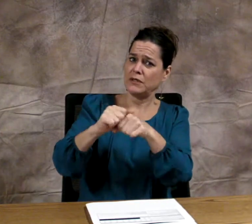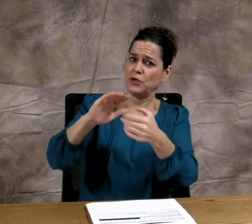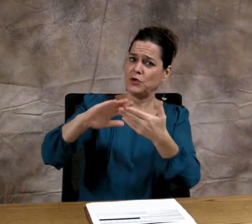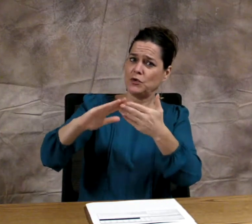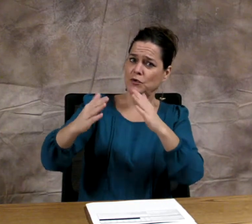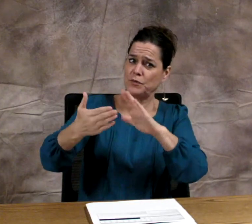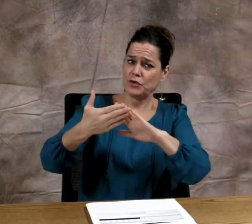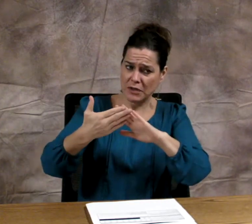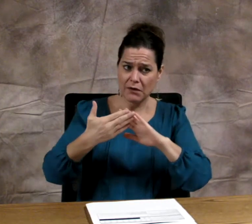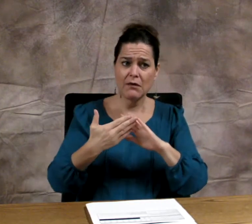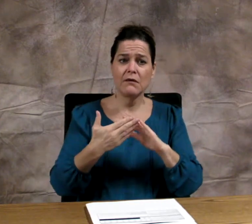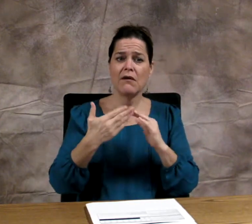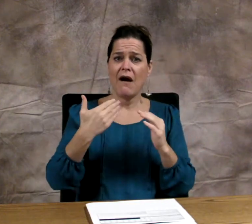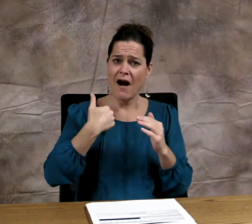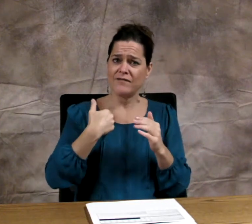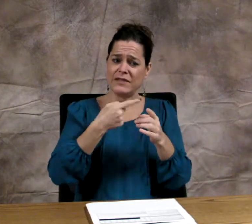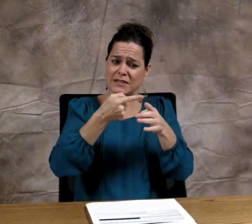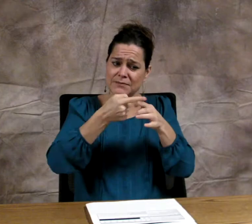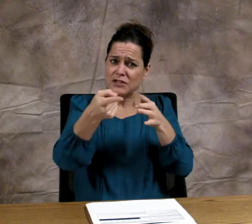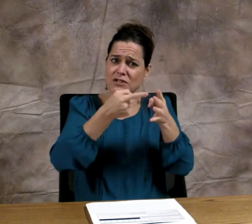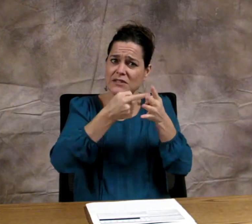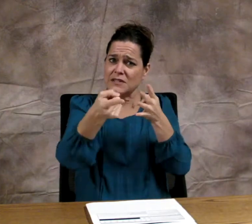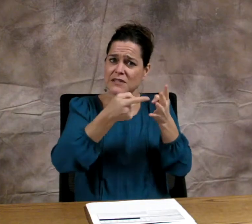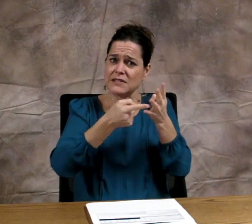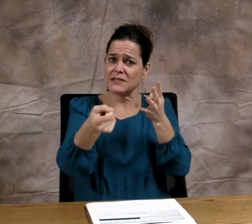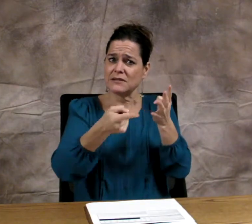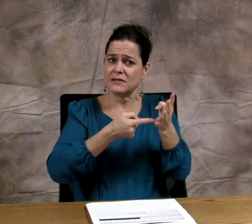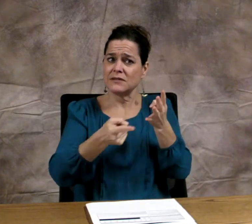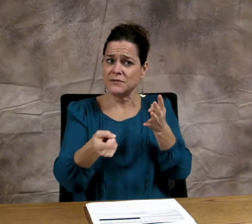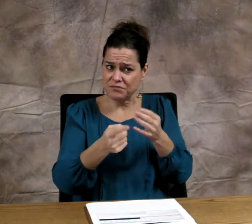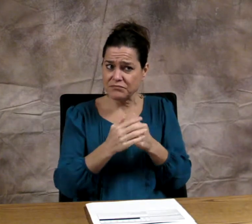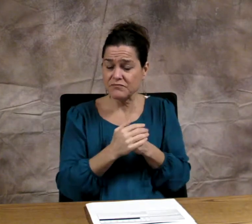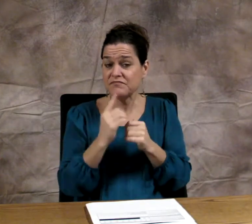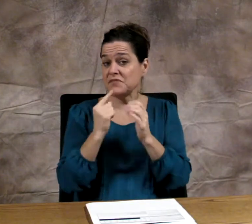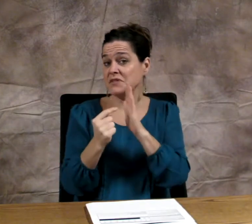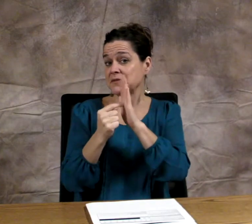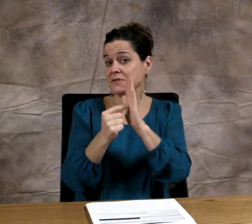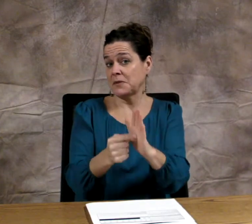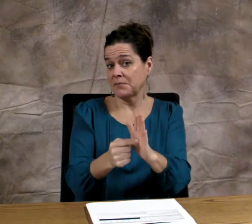with in the community who are specialists in the field.